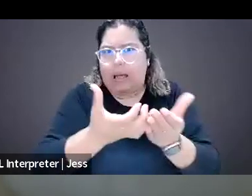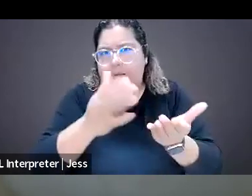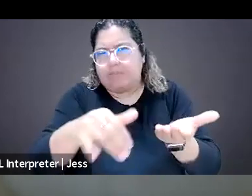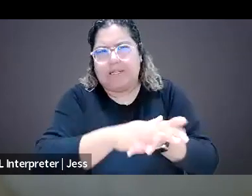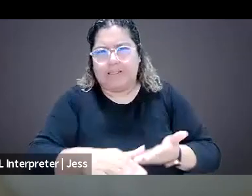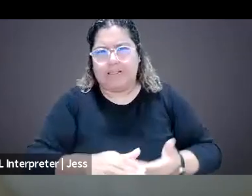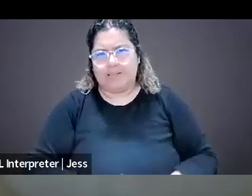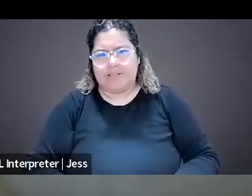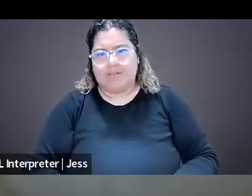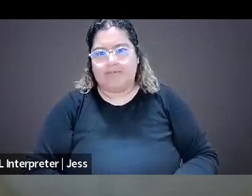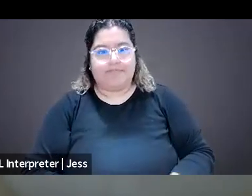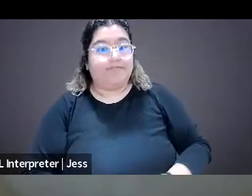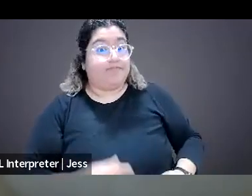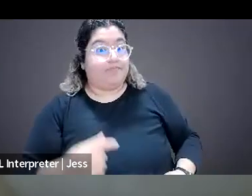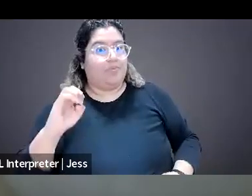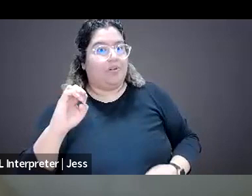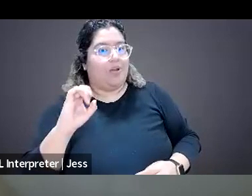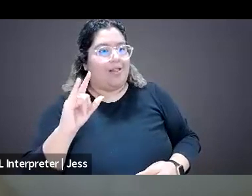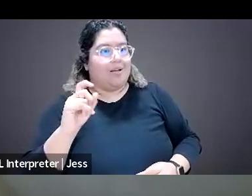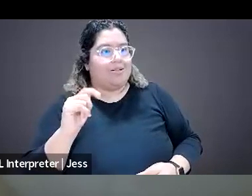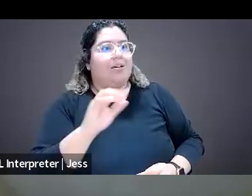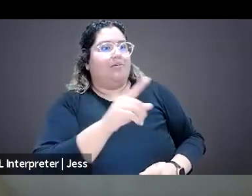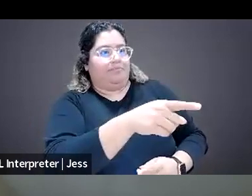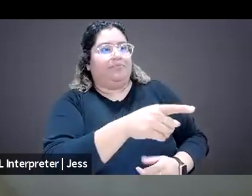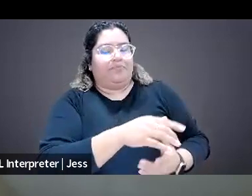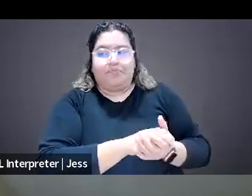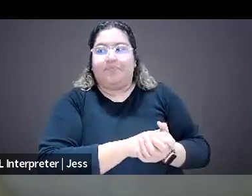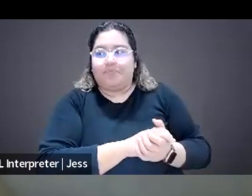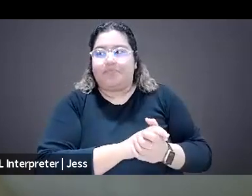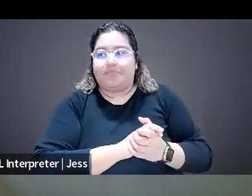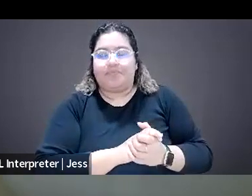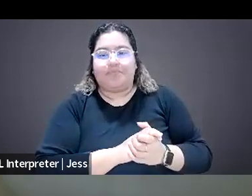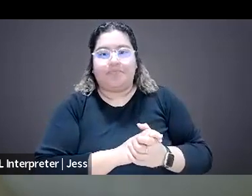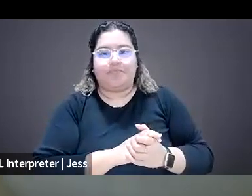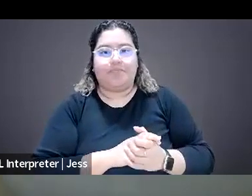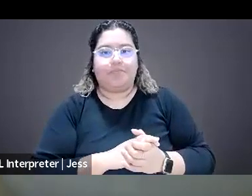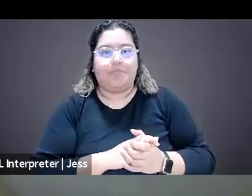Yeah, hi, this is Elisa. I think the raising of the different beats